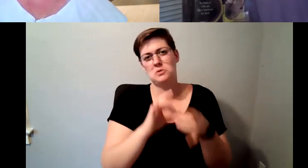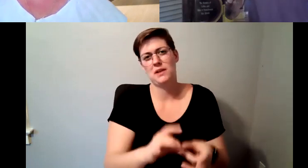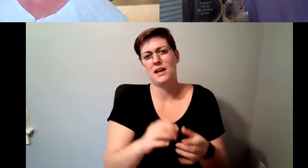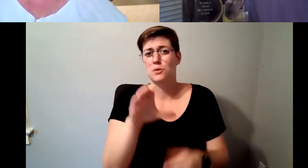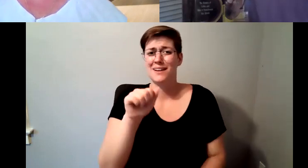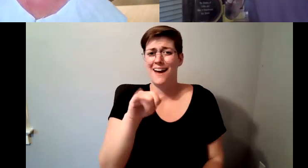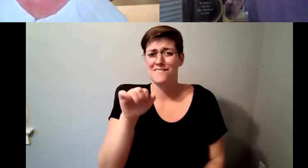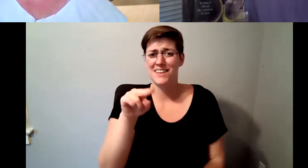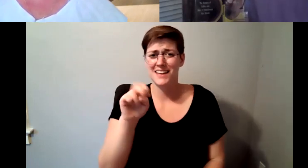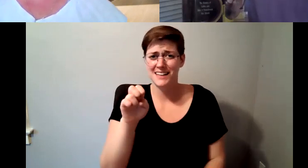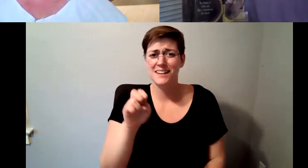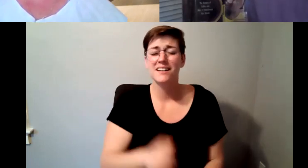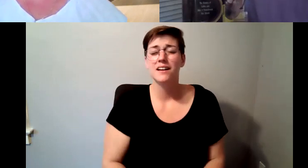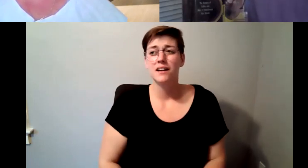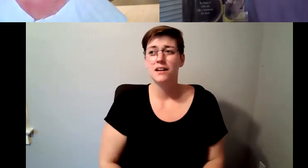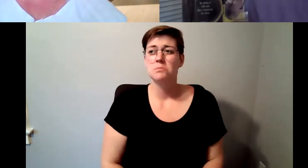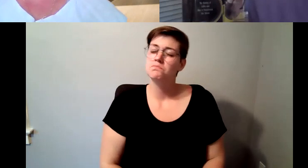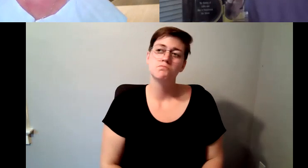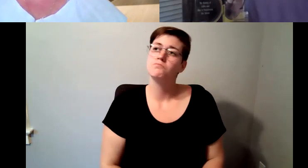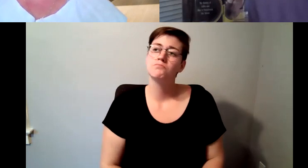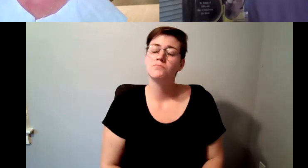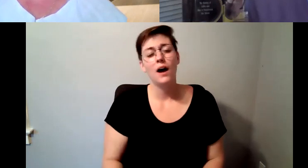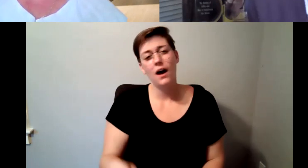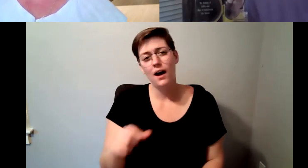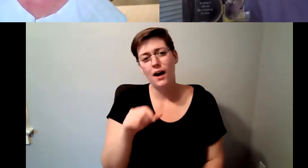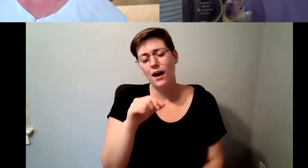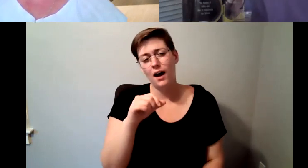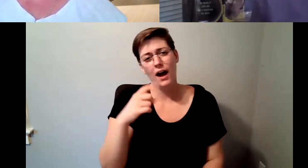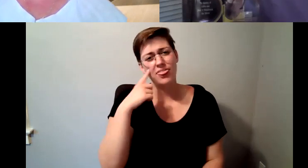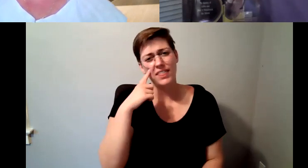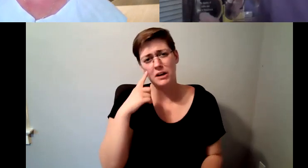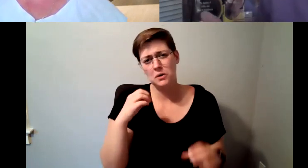D. Major Cohen: I don't I don't think there's been any changes, however, like all science